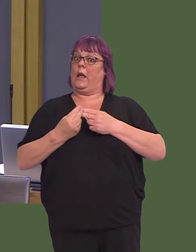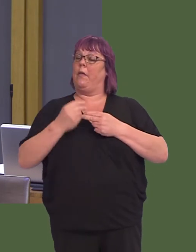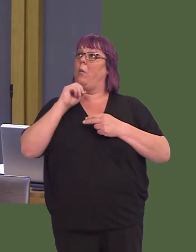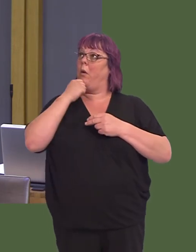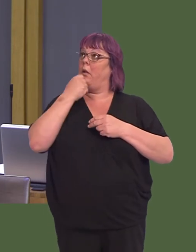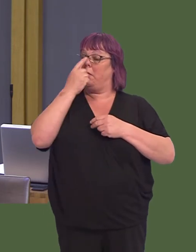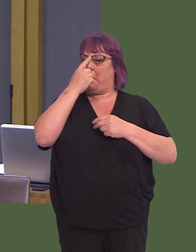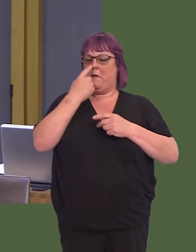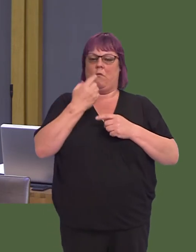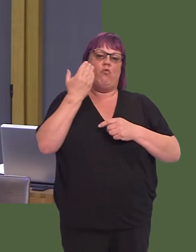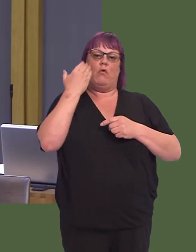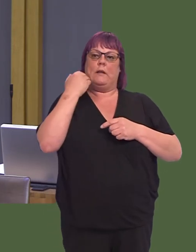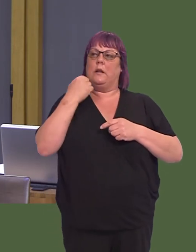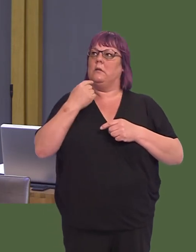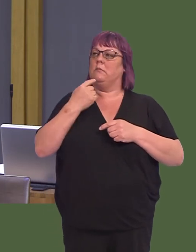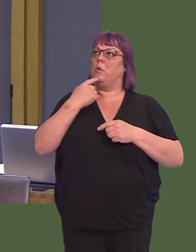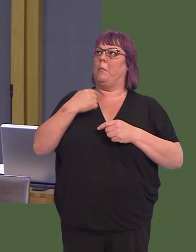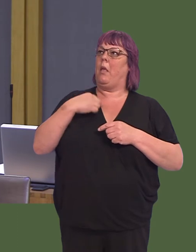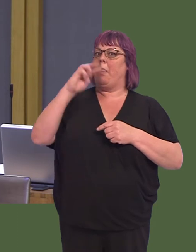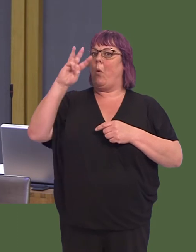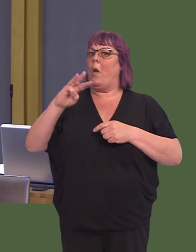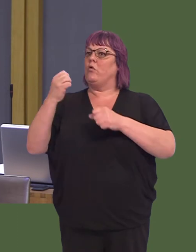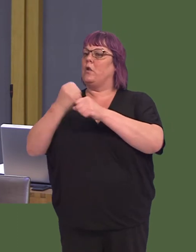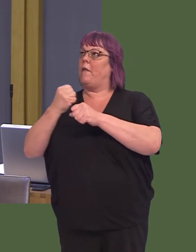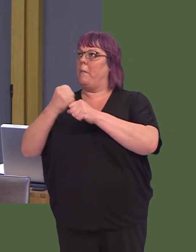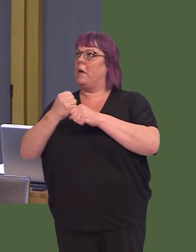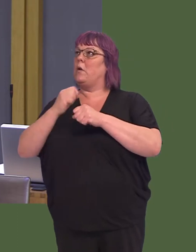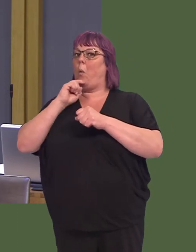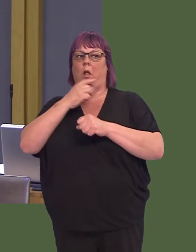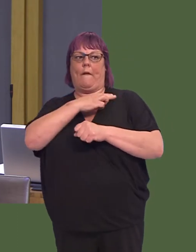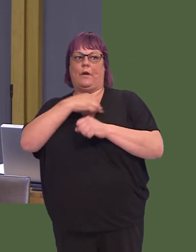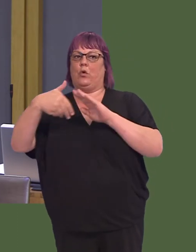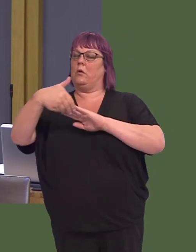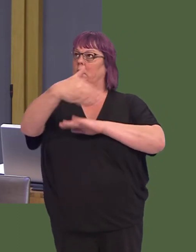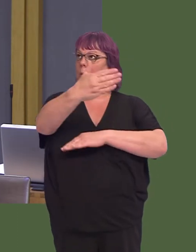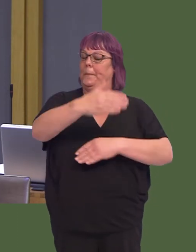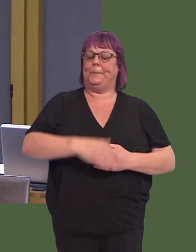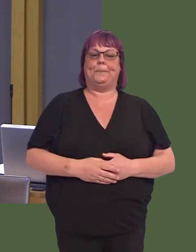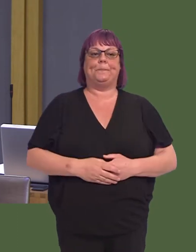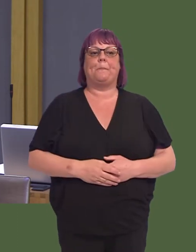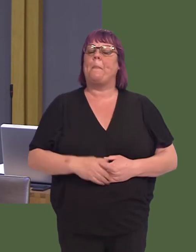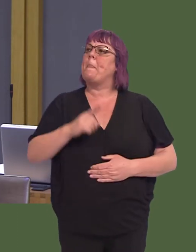and Iím grateful for the confirmation over the last three quarters of an hour that the Welsh Government will send an official to that meeting.